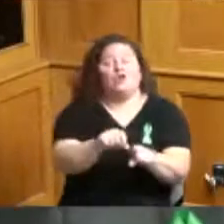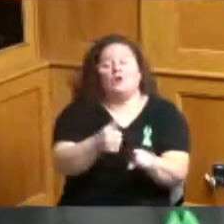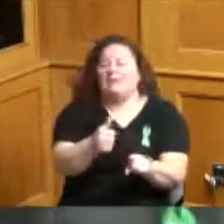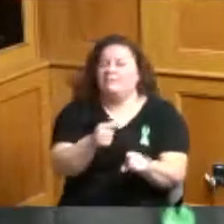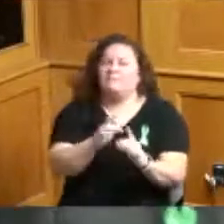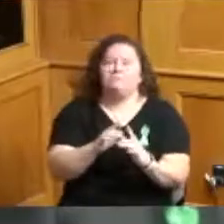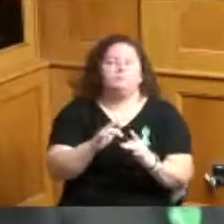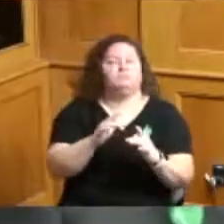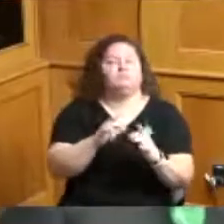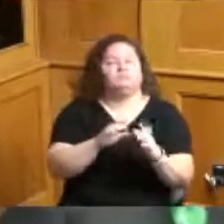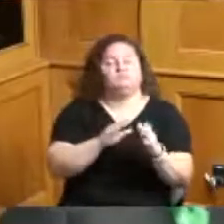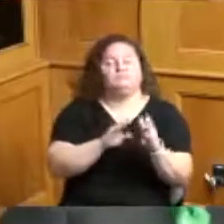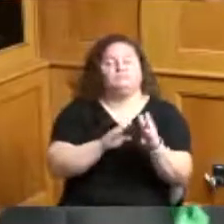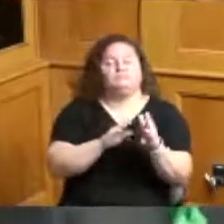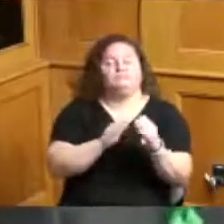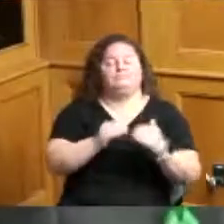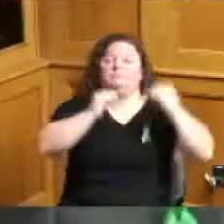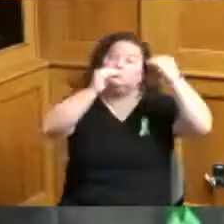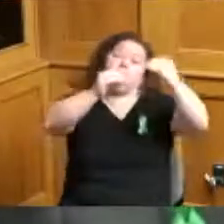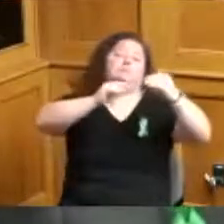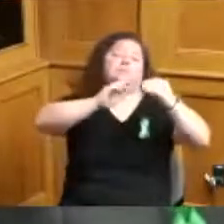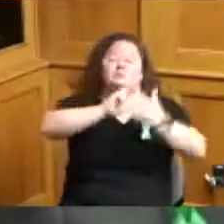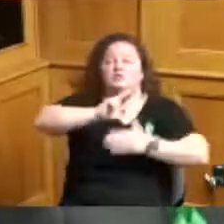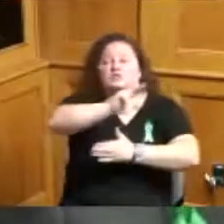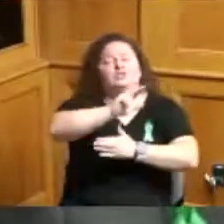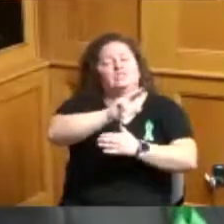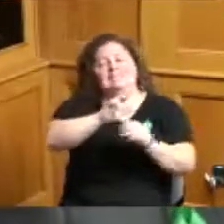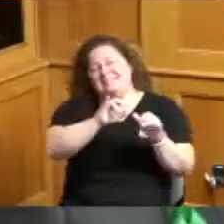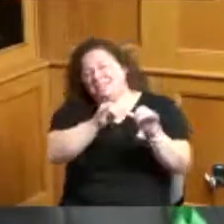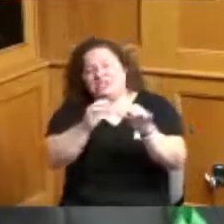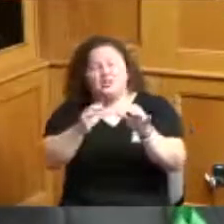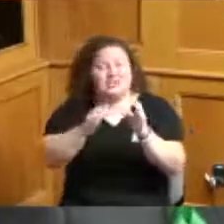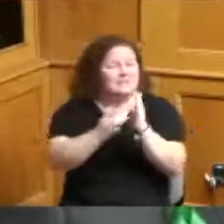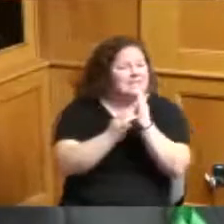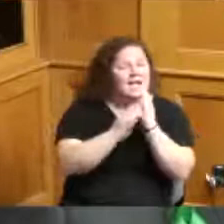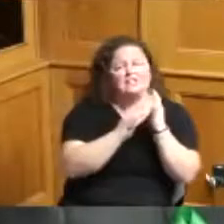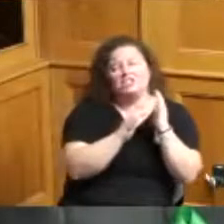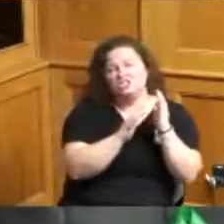engineering and some technology fields and it was really really cool and they were all inspired by